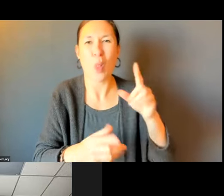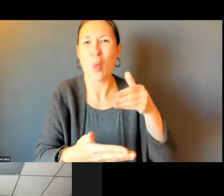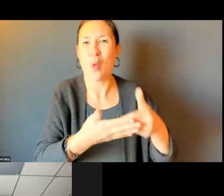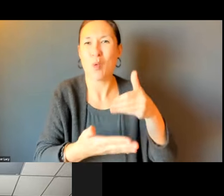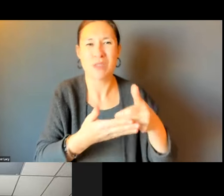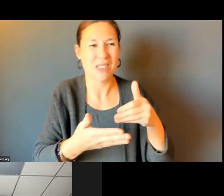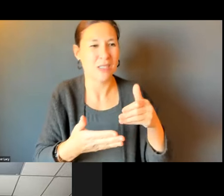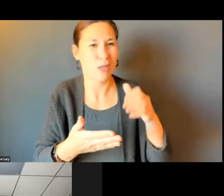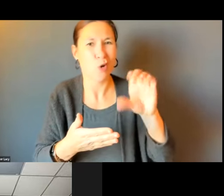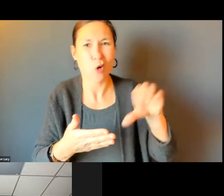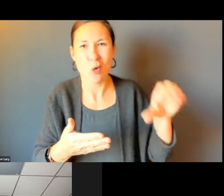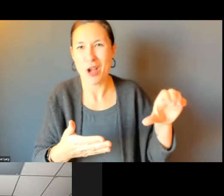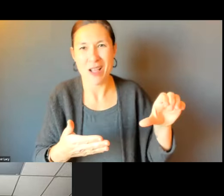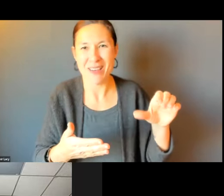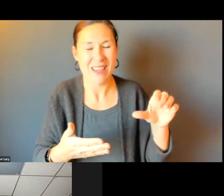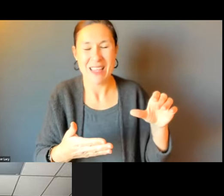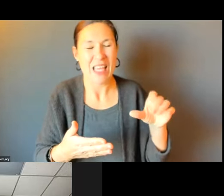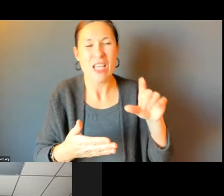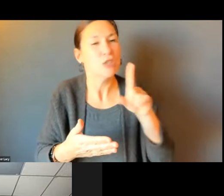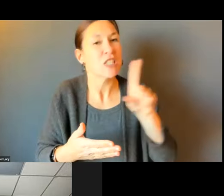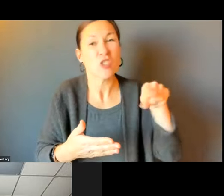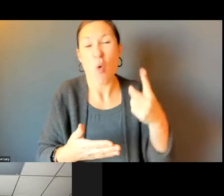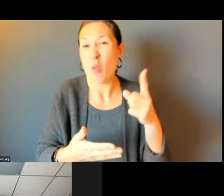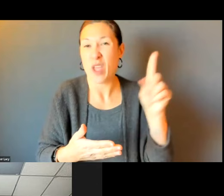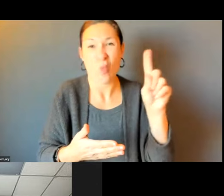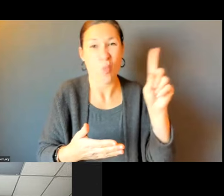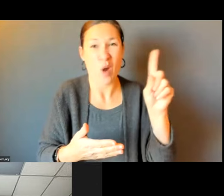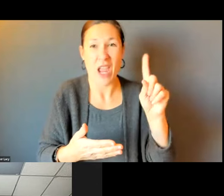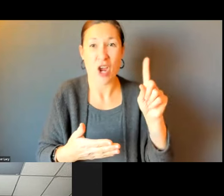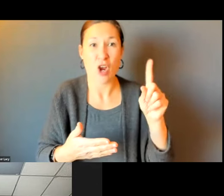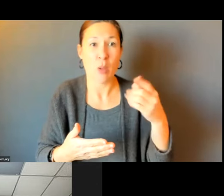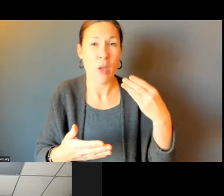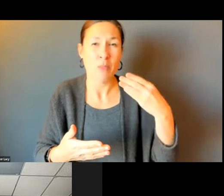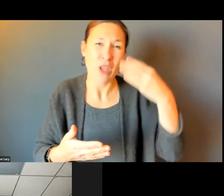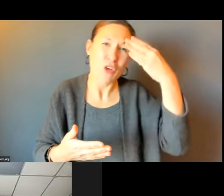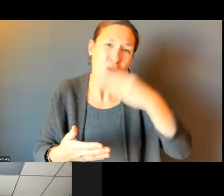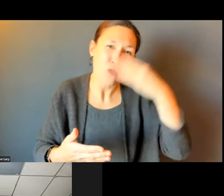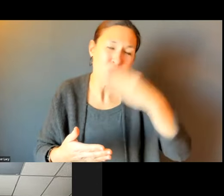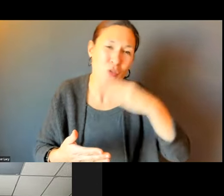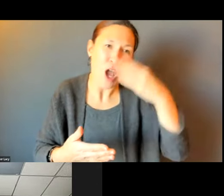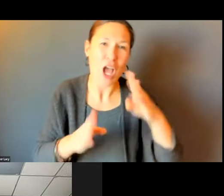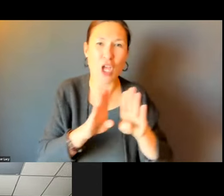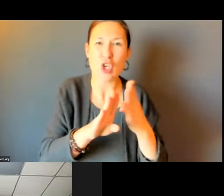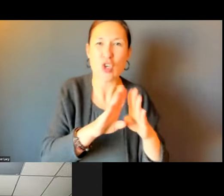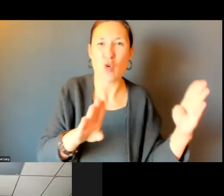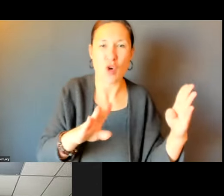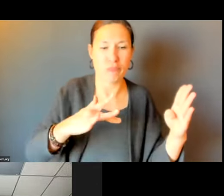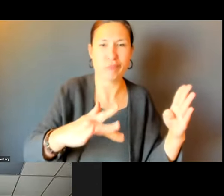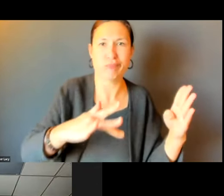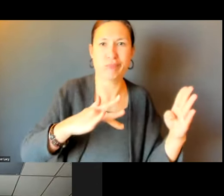STOP ALL THE WAY TO THE CLOSEST CURB RAMP. IT IS REALLY JUST MAKING SURE THAT THE FRONT LANDING PAD IS